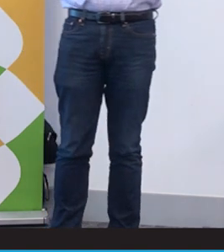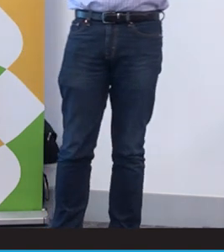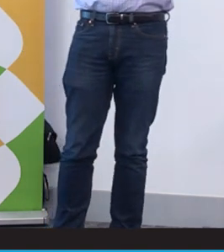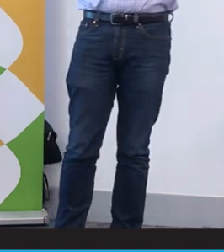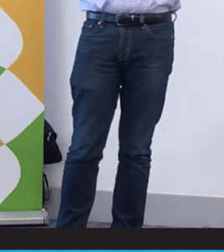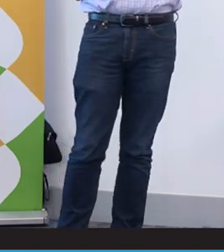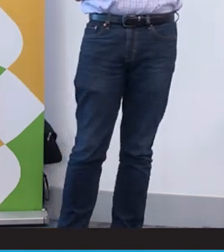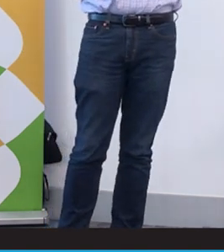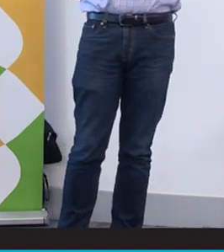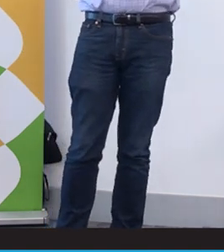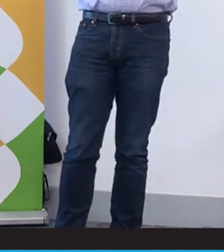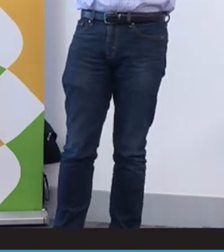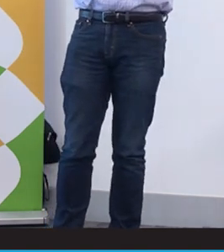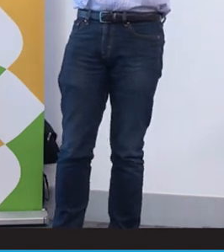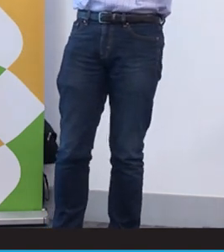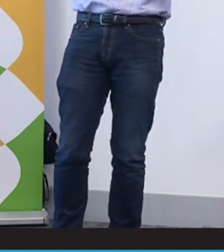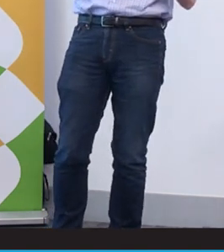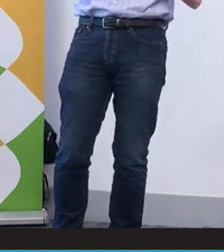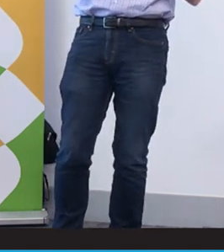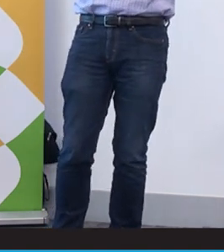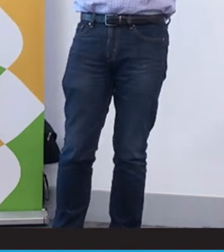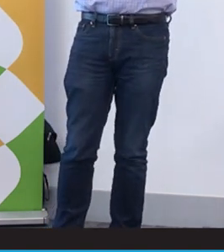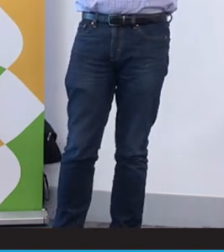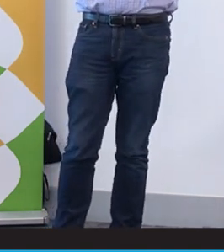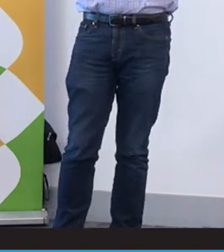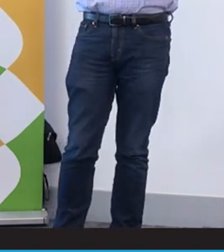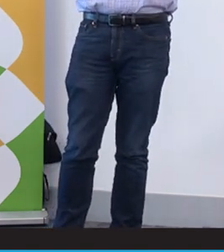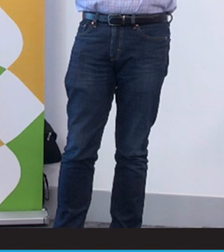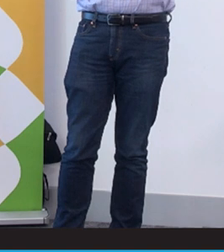And after that we saw an increase in the data. We still think 16,000 is definitely on the low